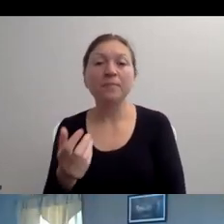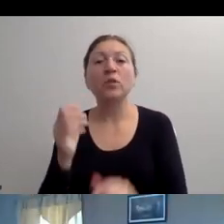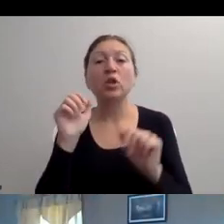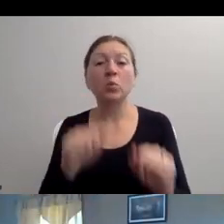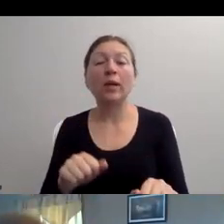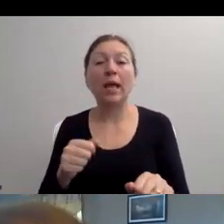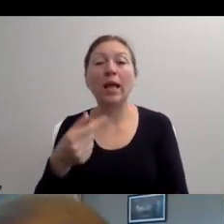AND UNCOMFORTABLE."